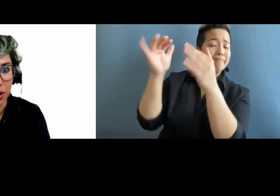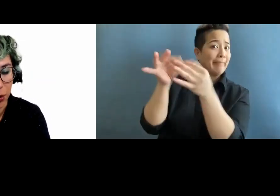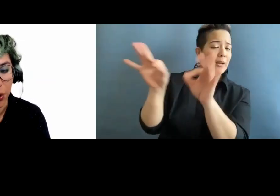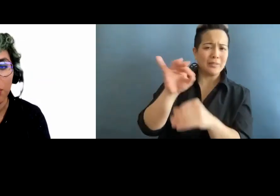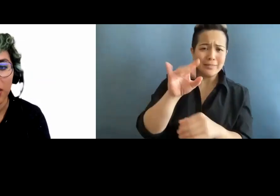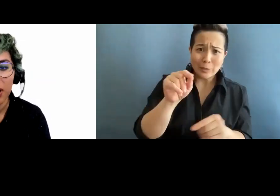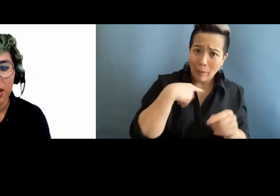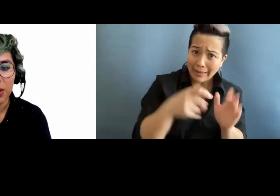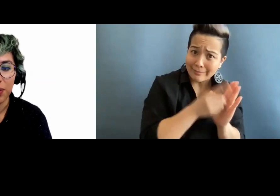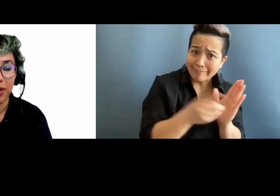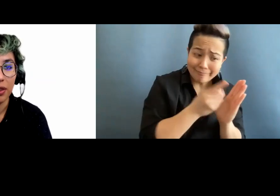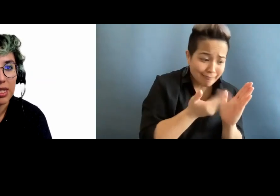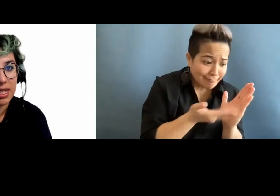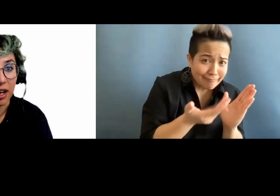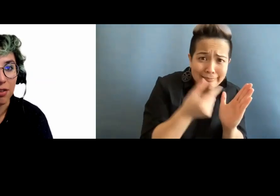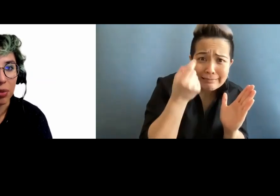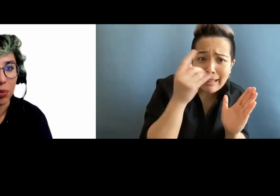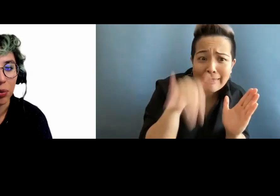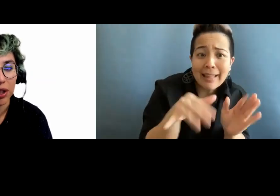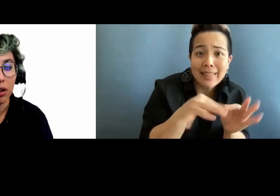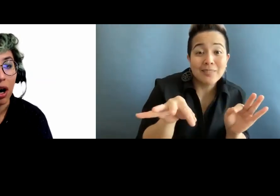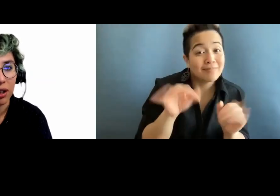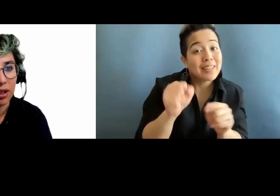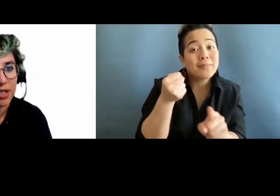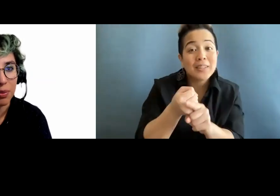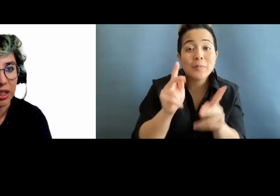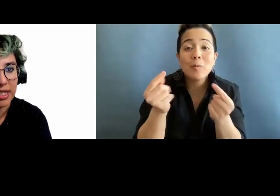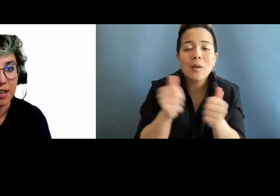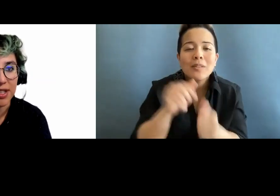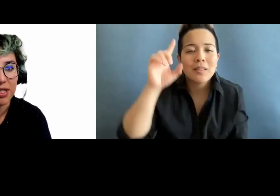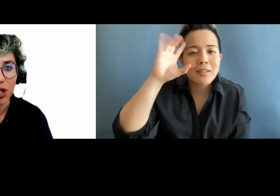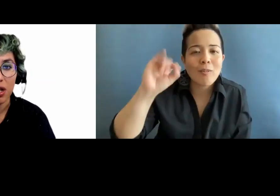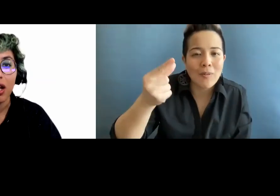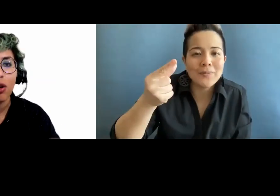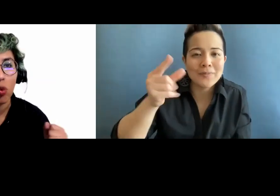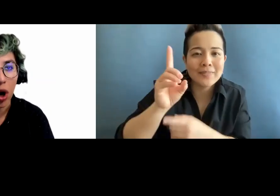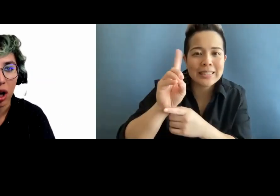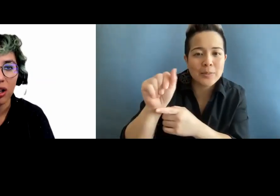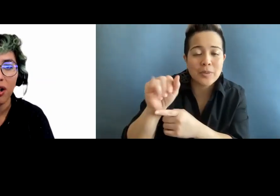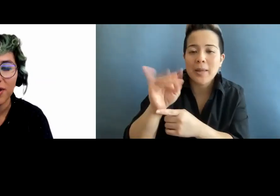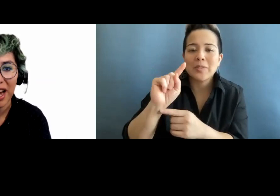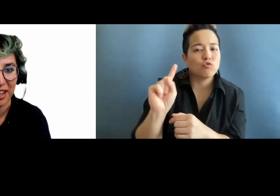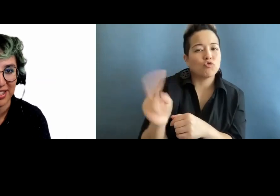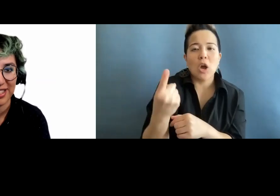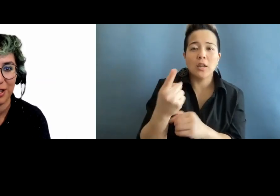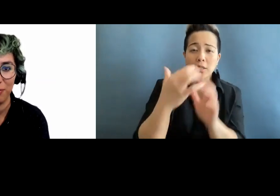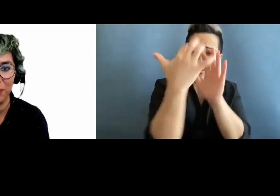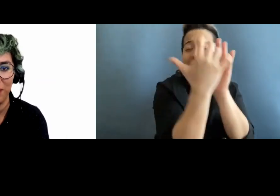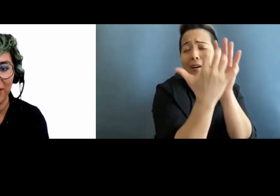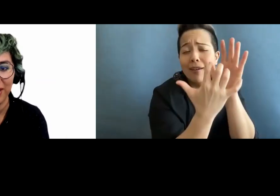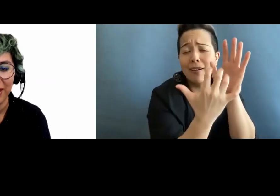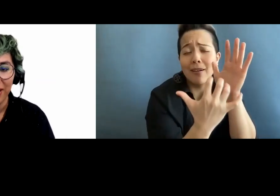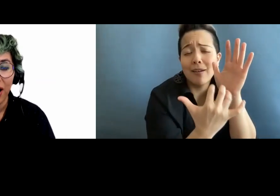So this can affect people with cognitive disabilities if it's just a wall of text.